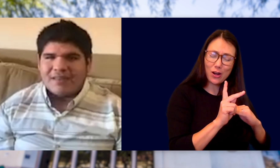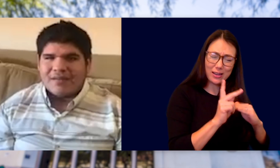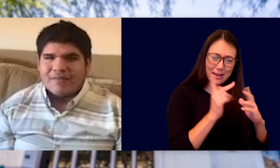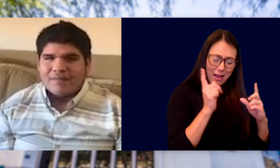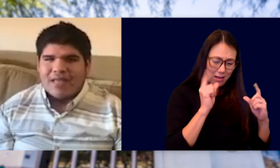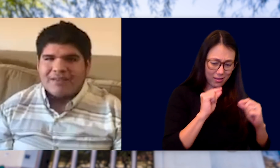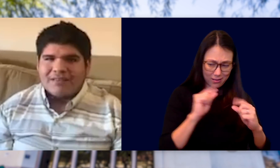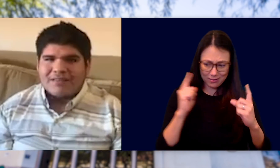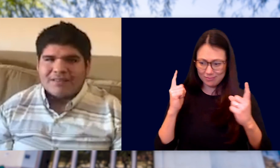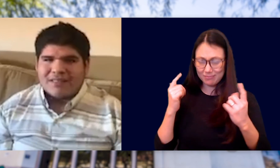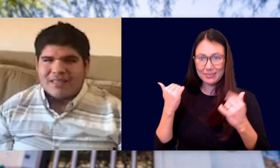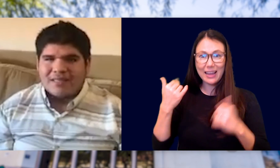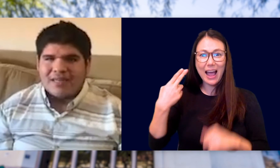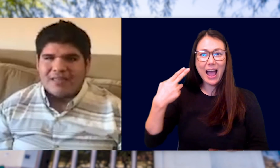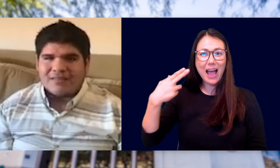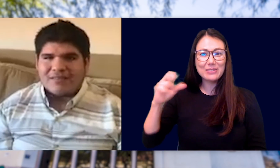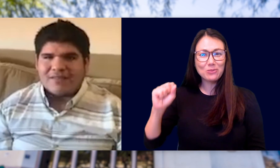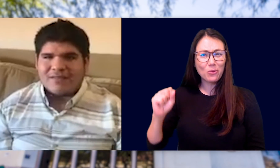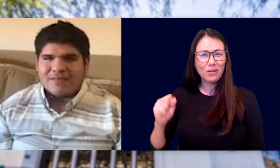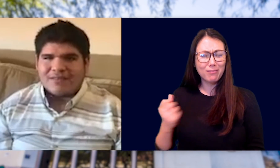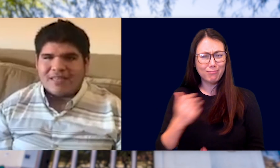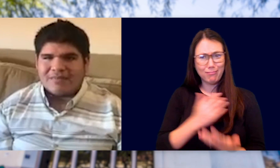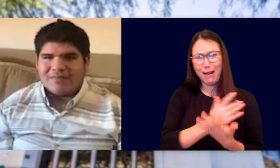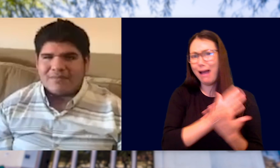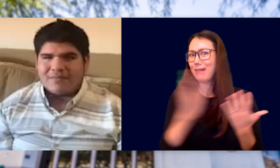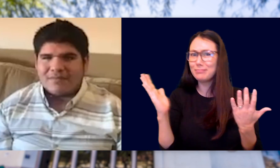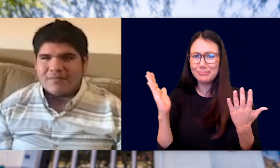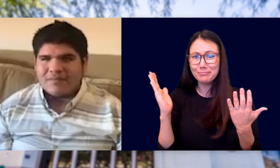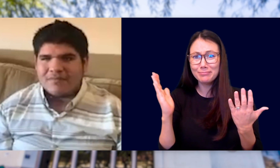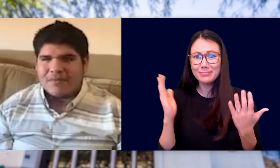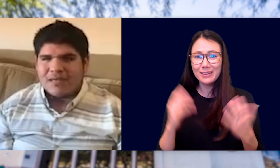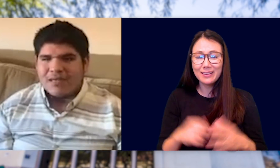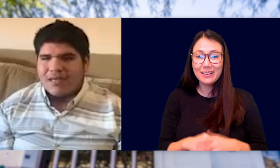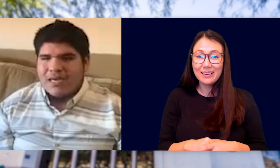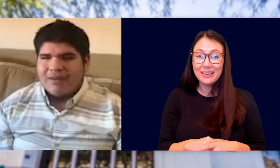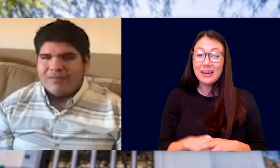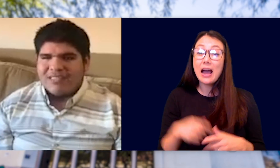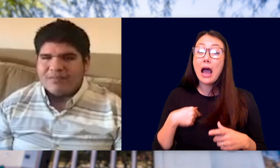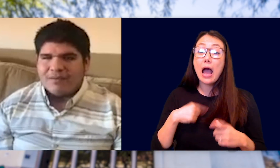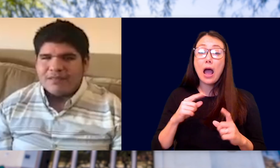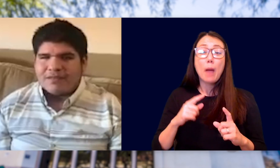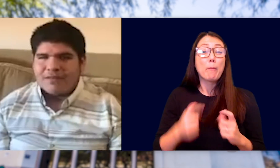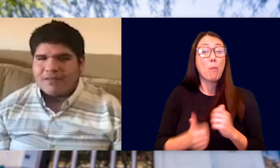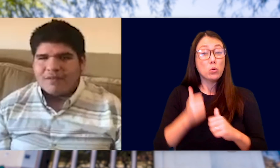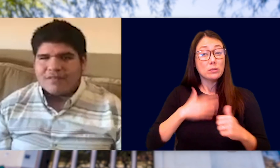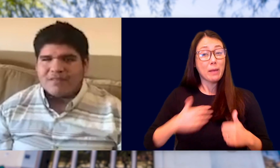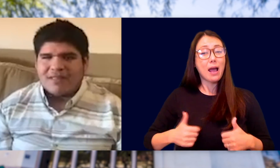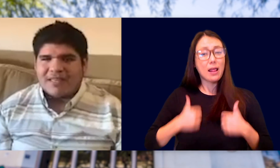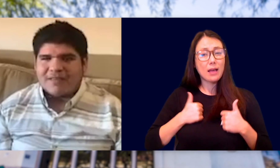I WAS ENTERING HIGH SCHOOL FOR THE FIRST TIME. I WENT TO PUBLIC SCHOOL FOR MOST OF MY LIFE,